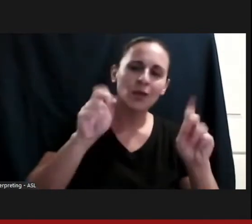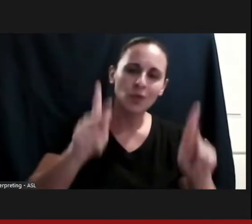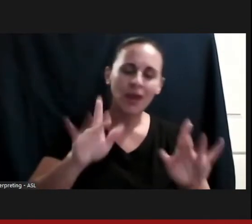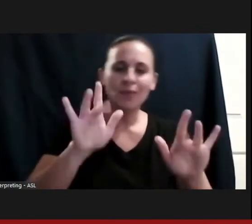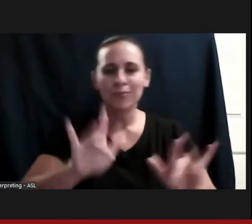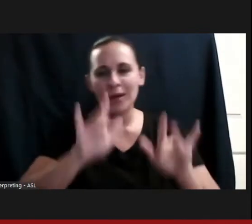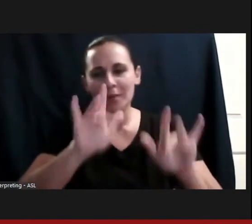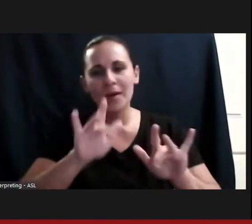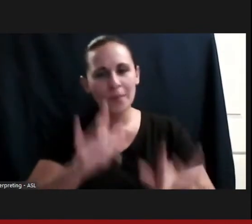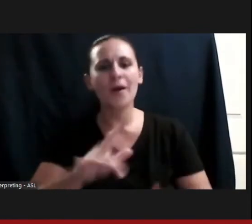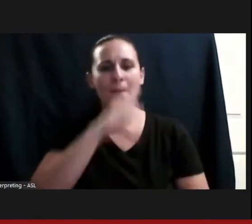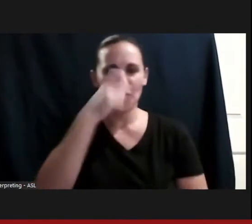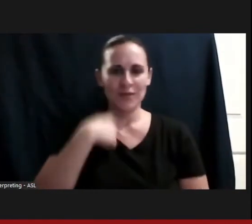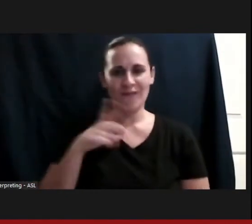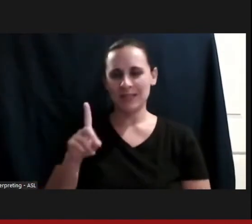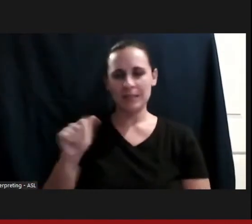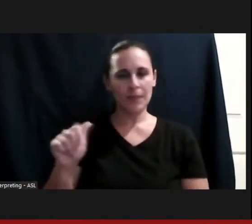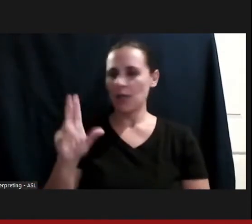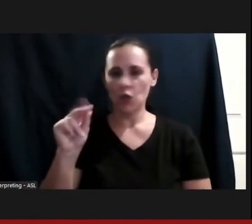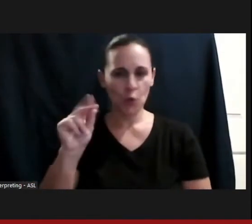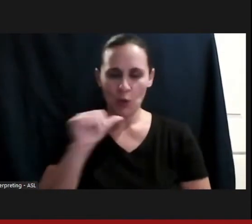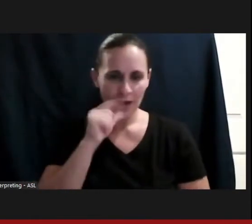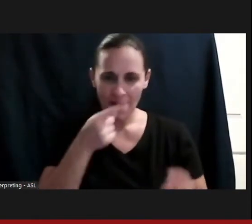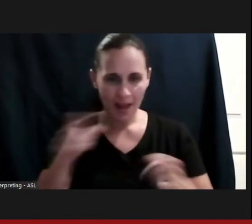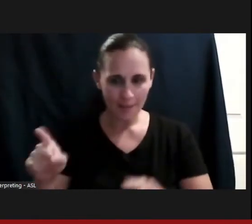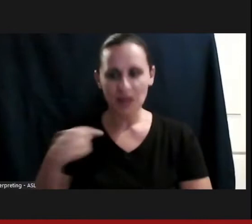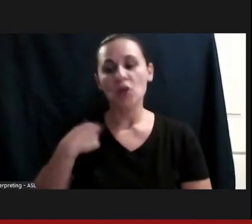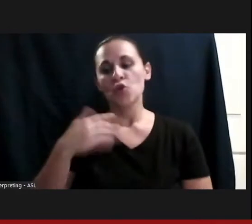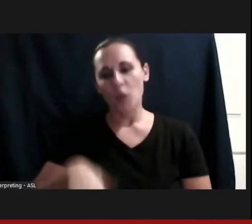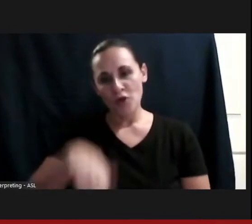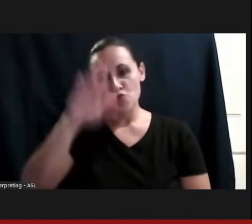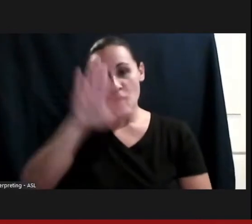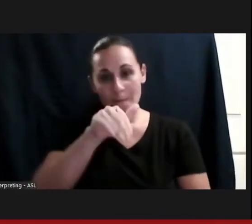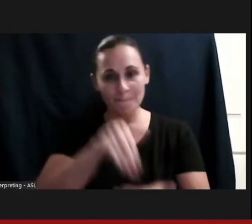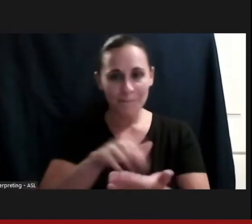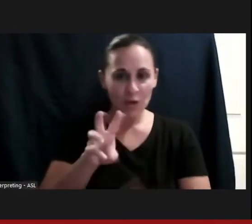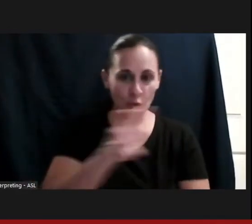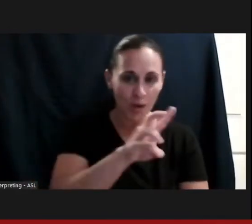So, of course, growing up in the Midwest, I had an interesting turning point in my